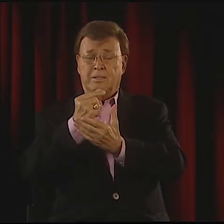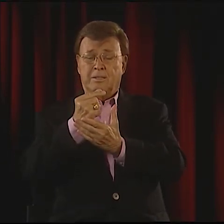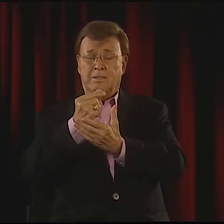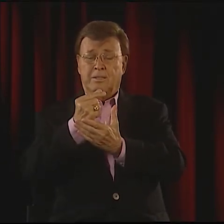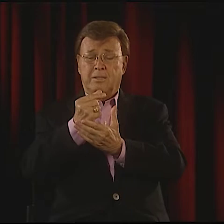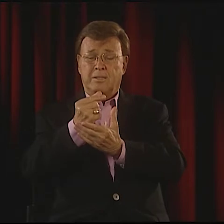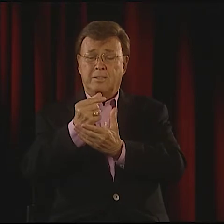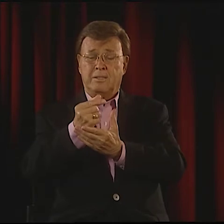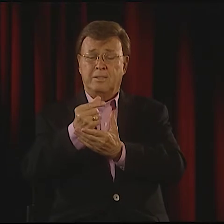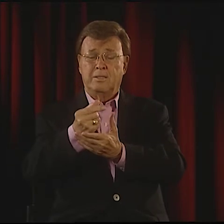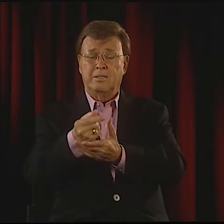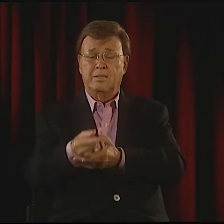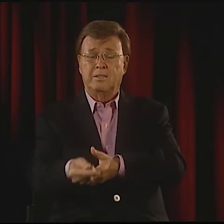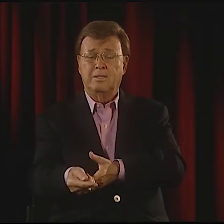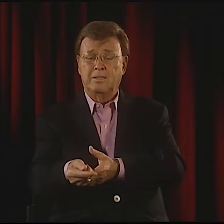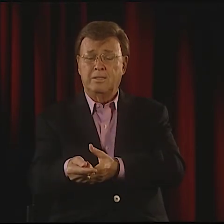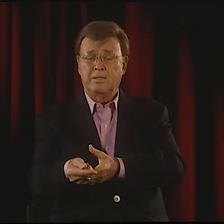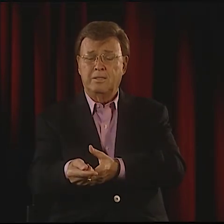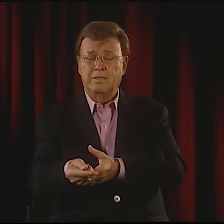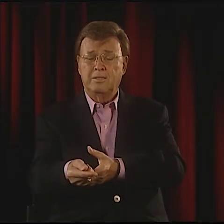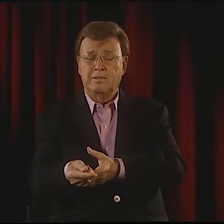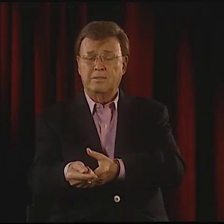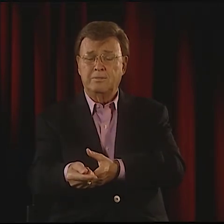WITH YOUR BREATH.